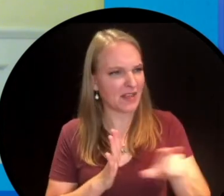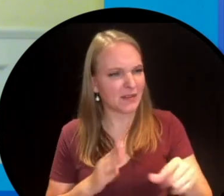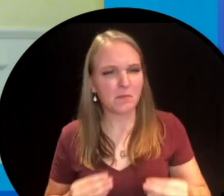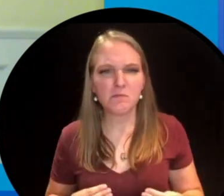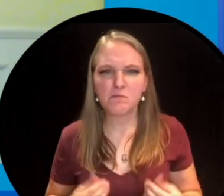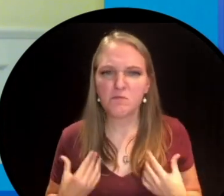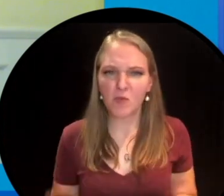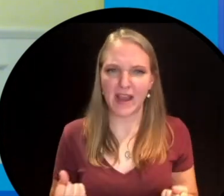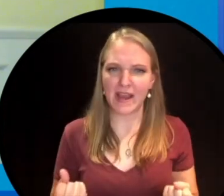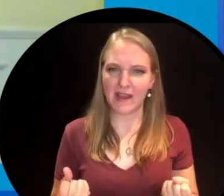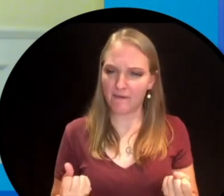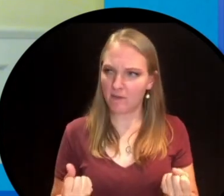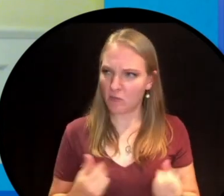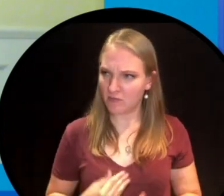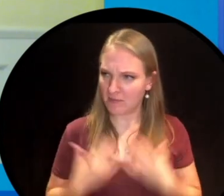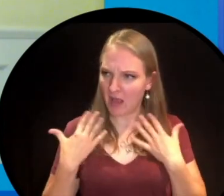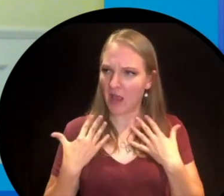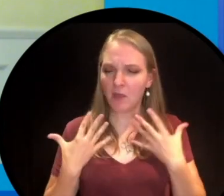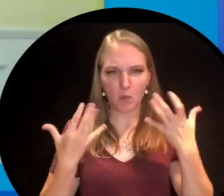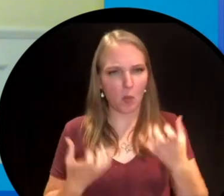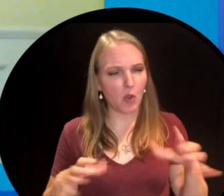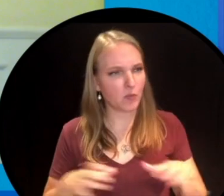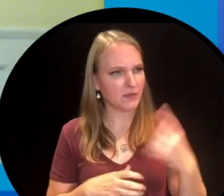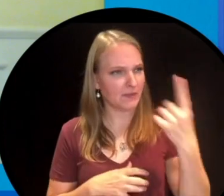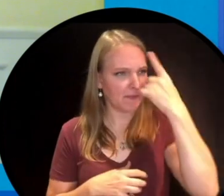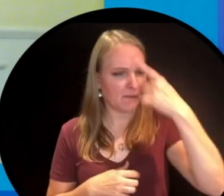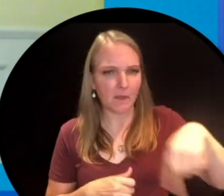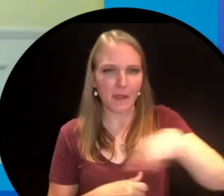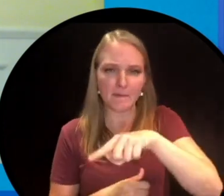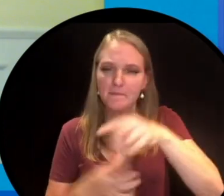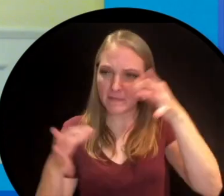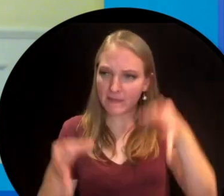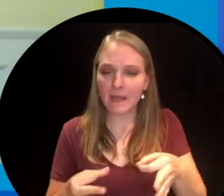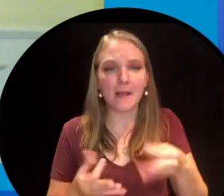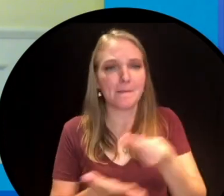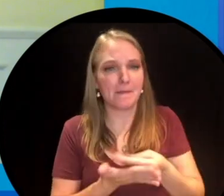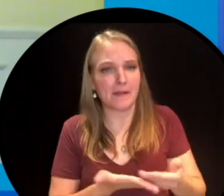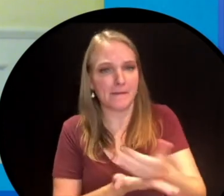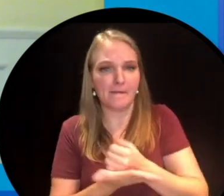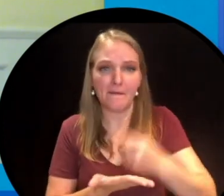inspired him and he wanted to do something for them so he decided he would raise money for cancer